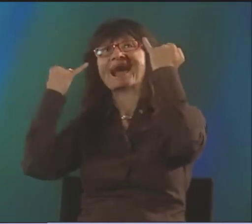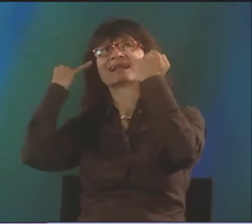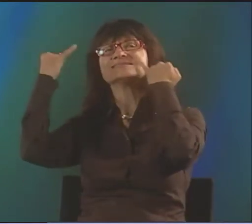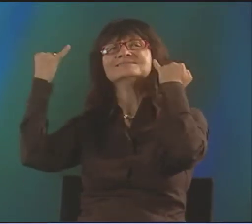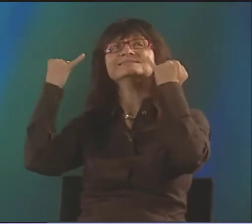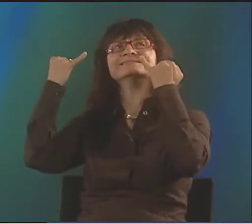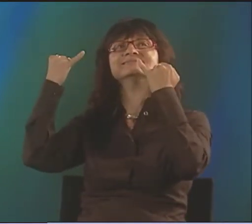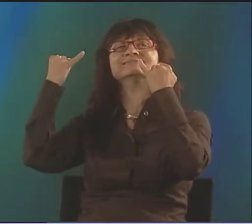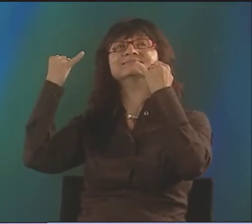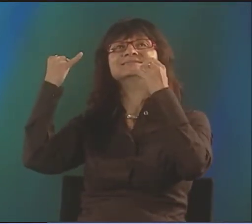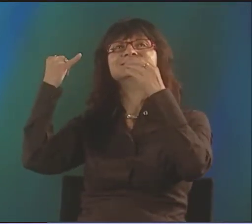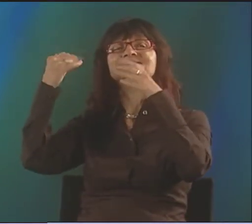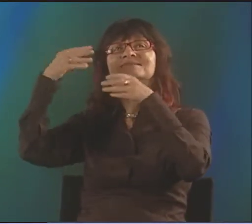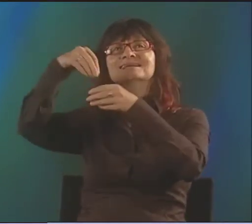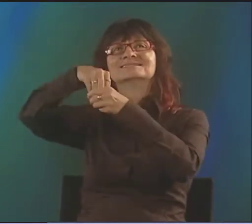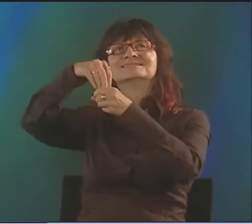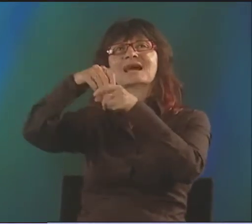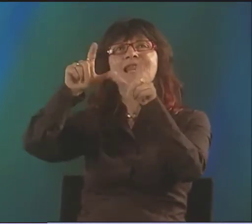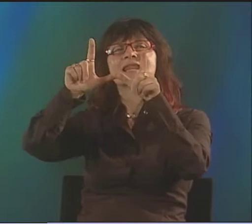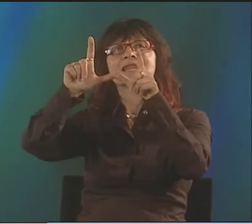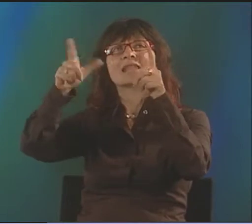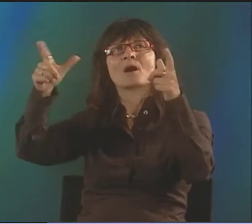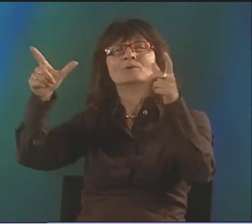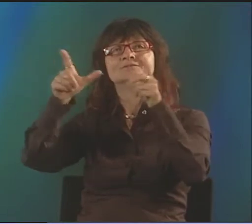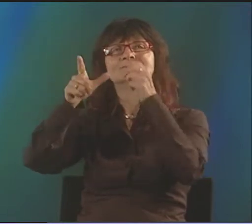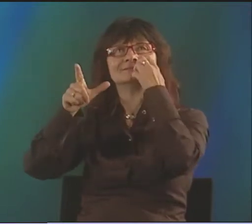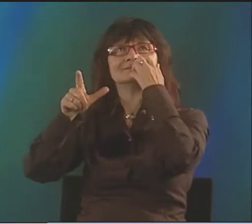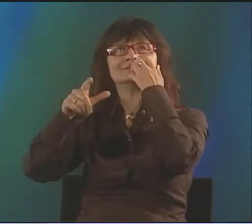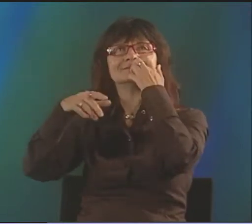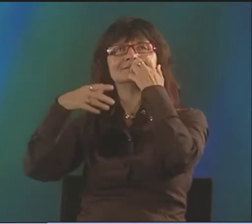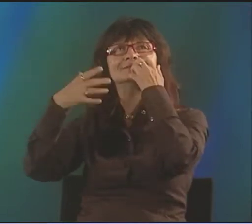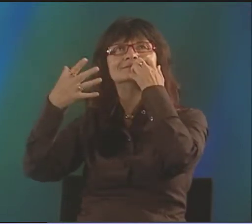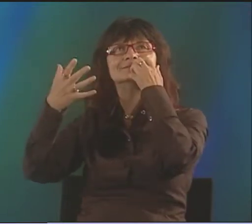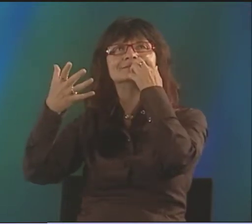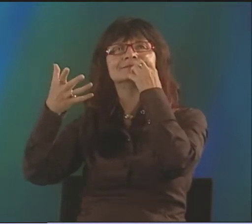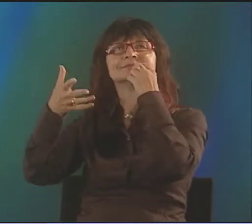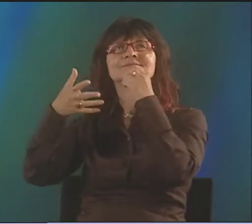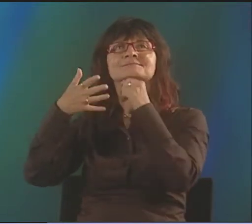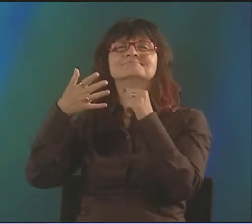KENNY WAS MORE--HE WAS AN IDEA GUY: